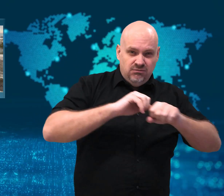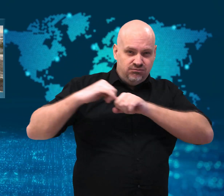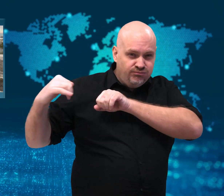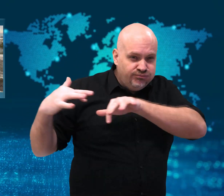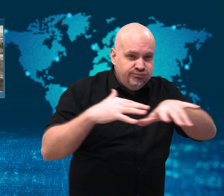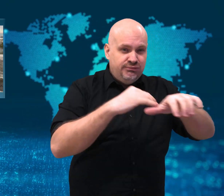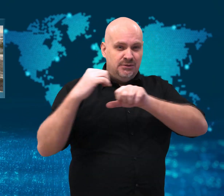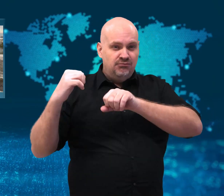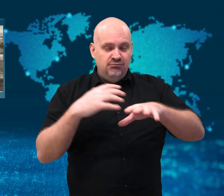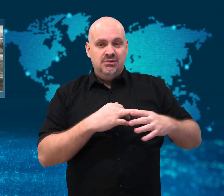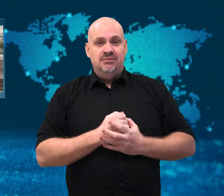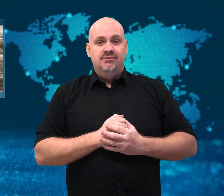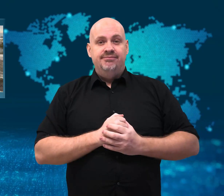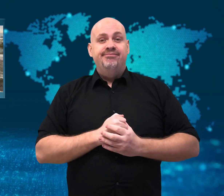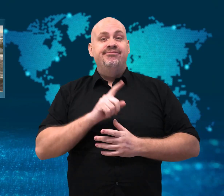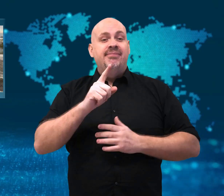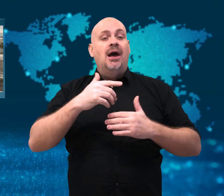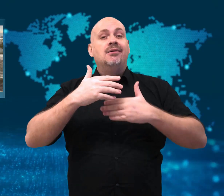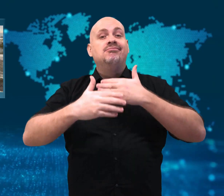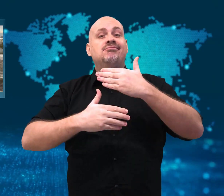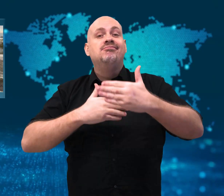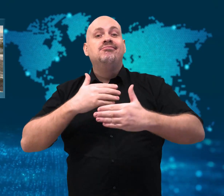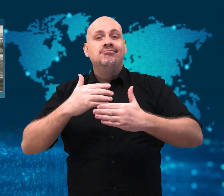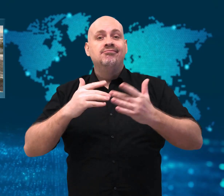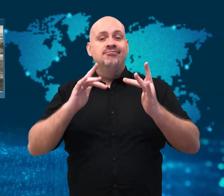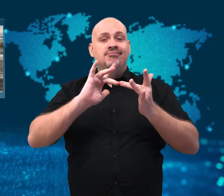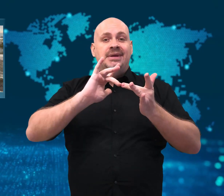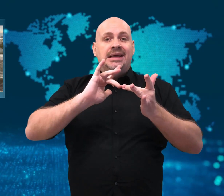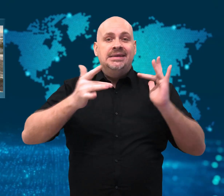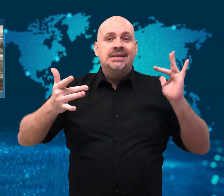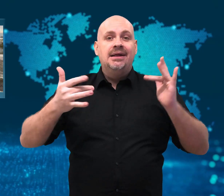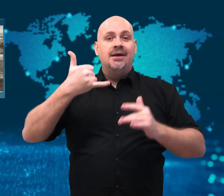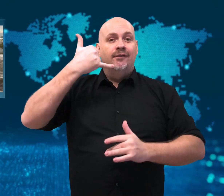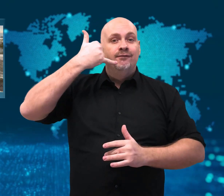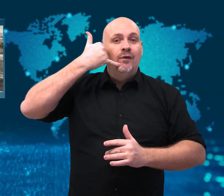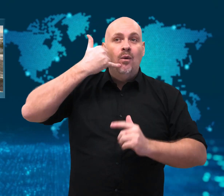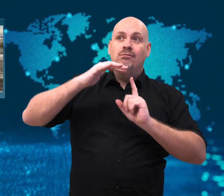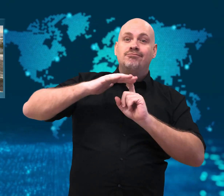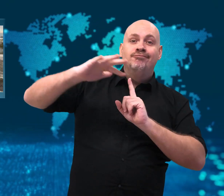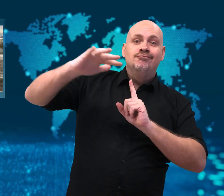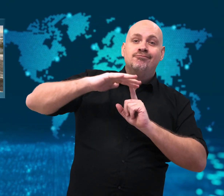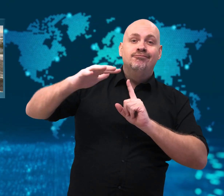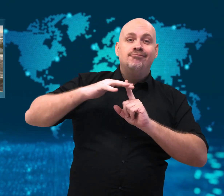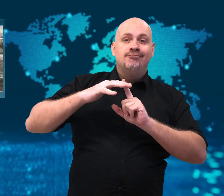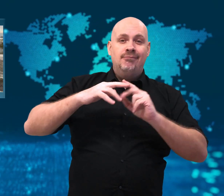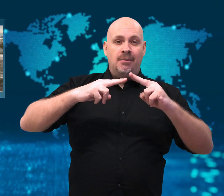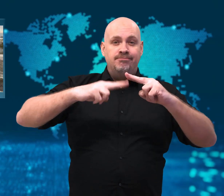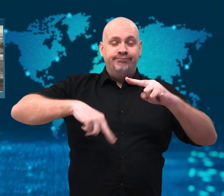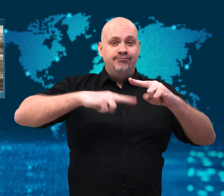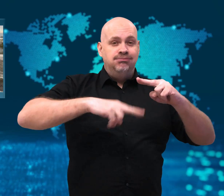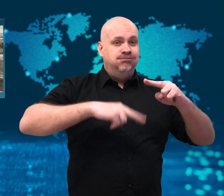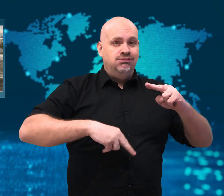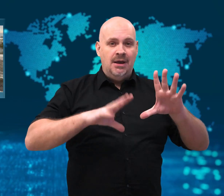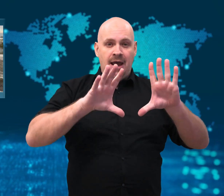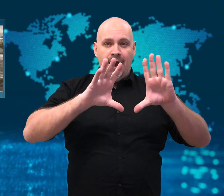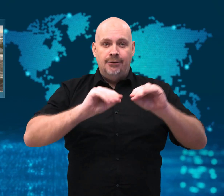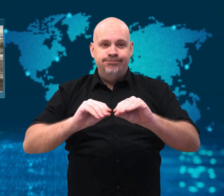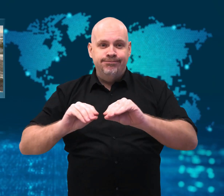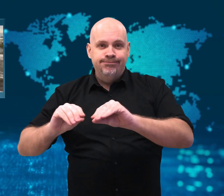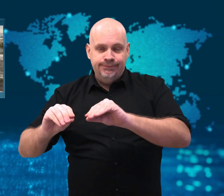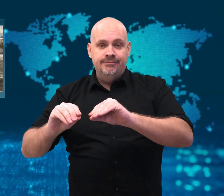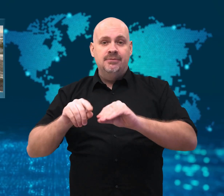Later, phone connections and internet services were down.